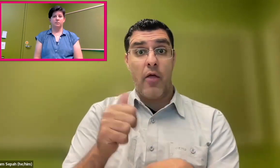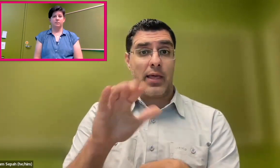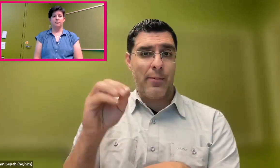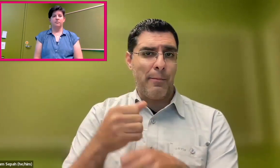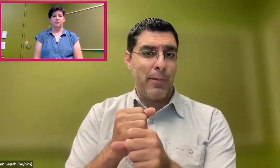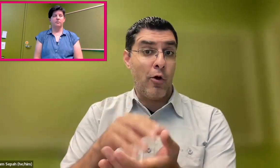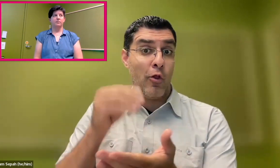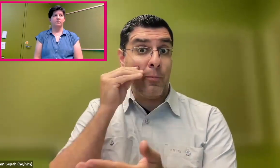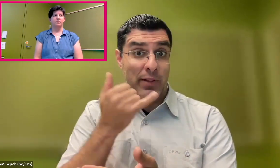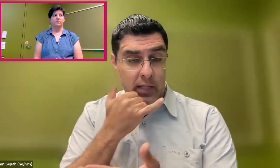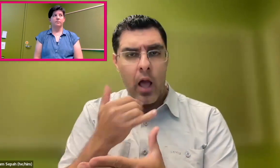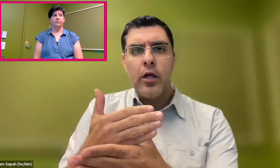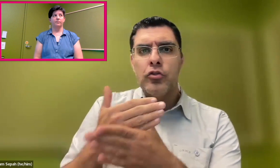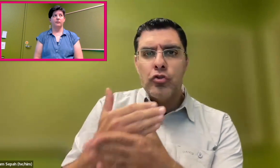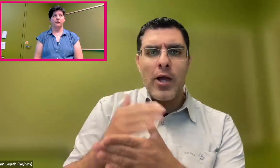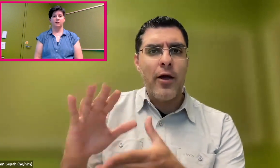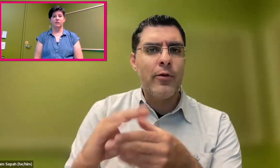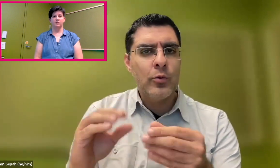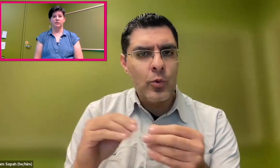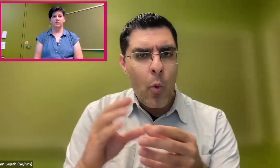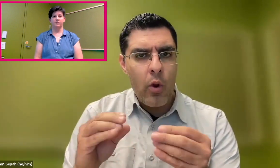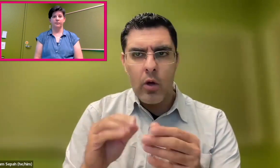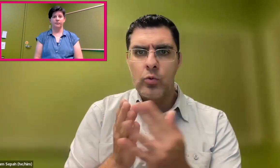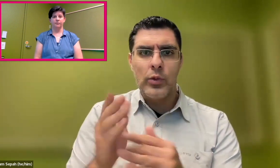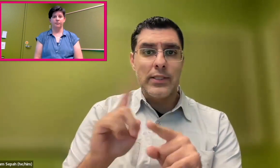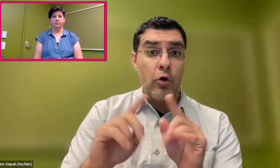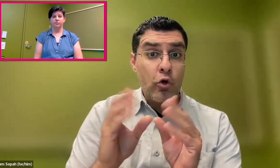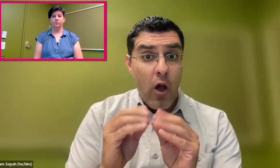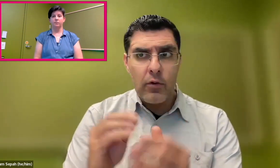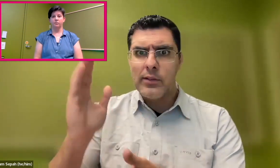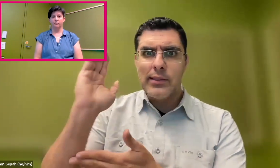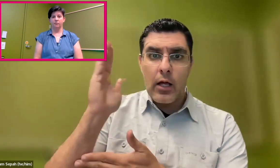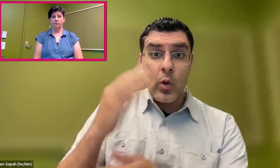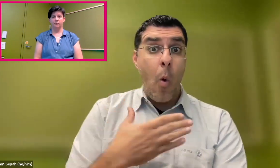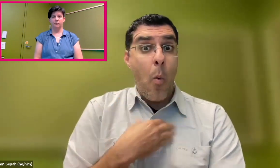feedback that needs to be collected. When mistakes are made by organizations,